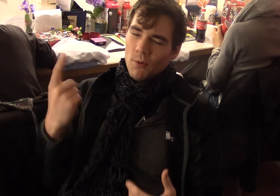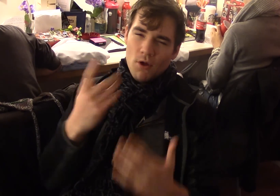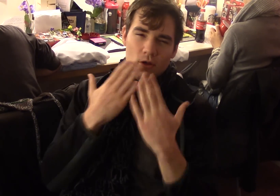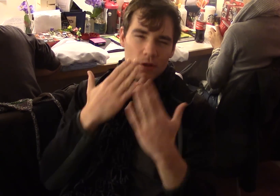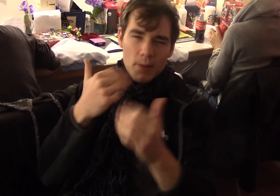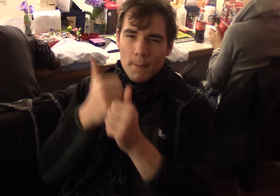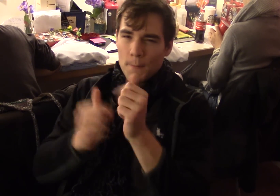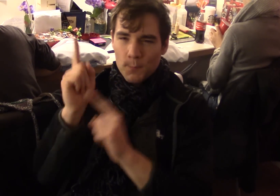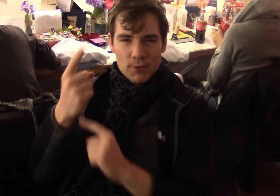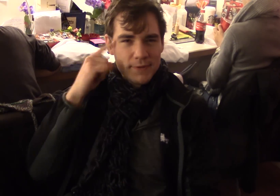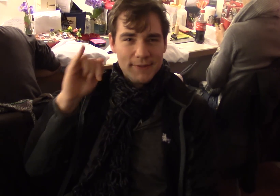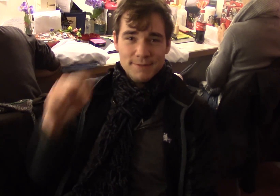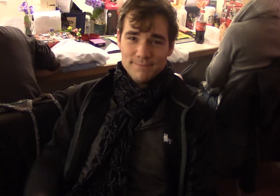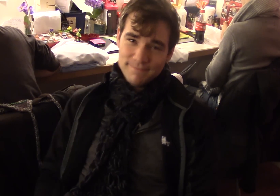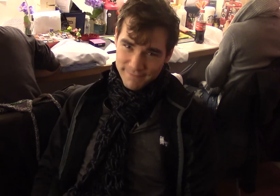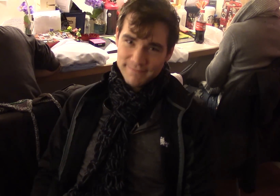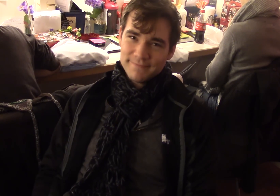my entire life, I'm so grateful for this moment in time.